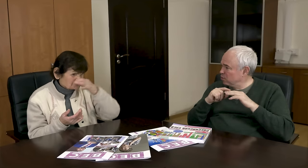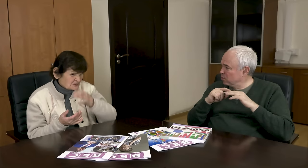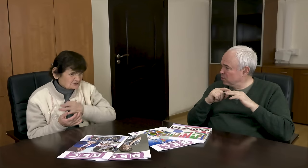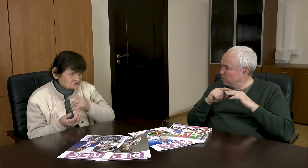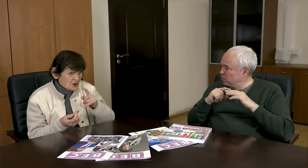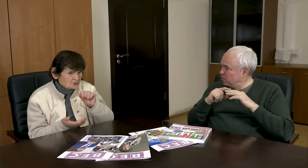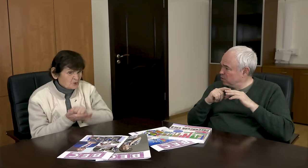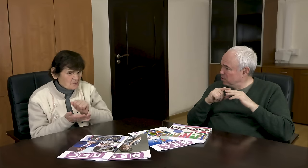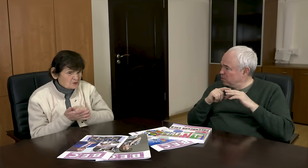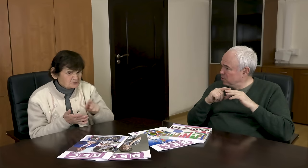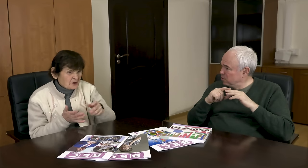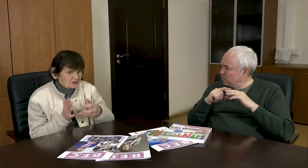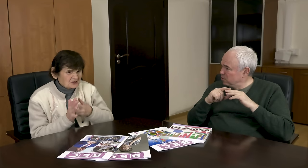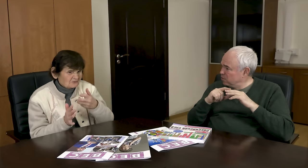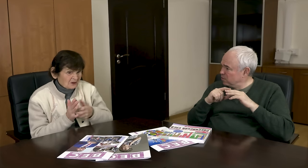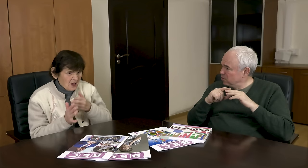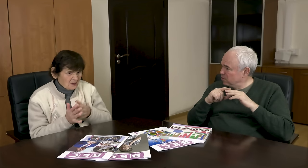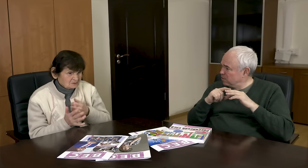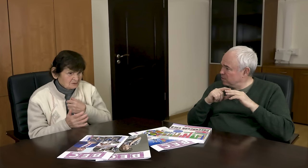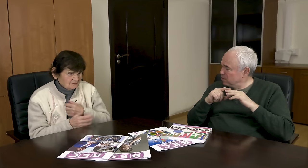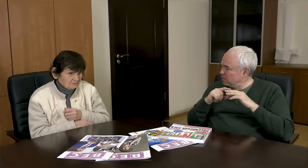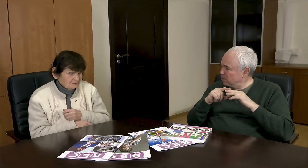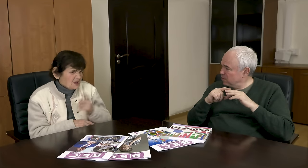I don’t know. As I was informed, some documents were missing.